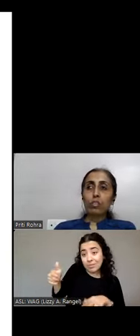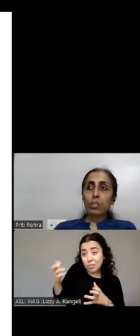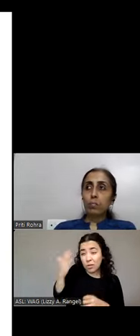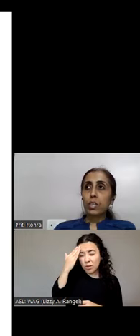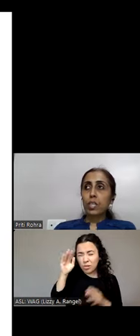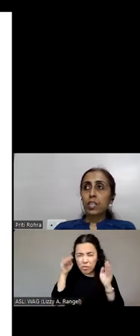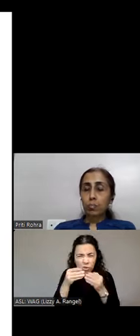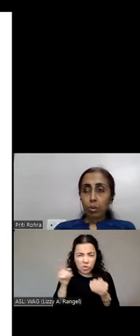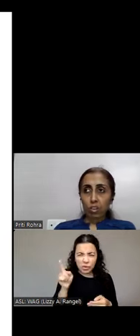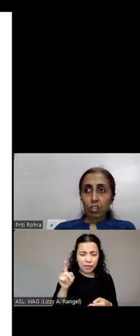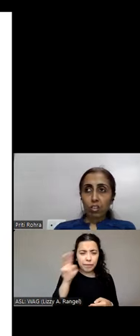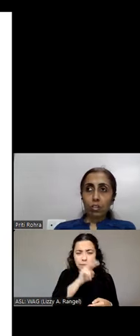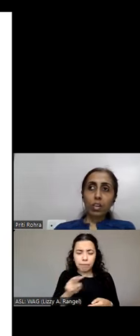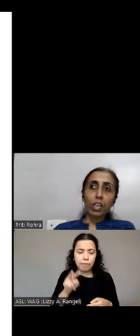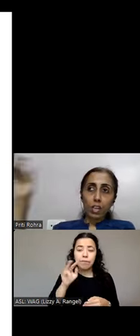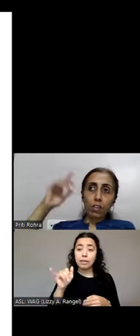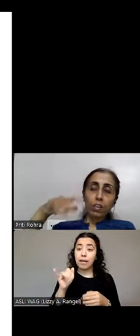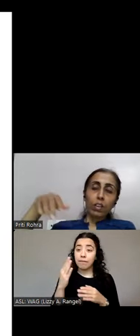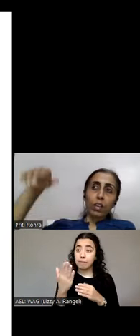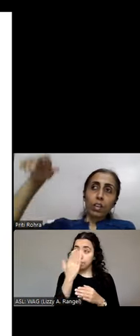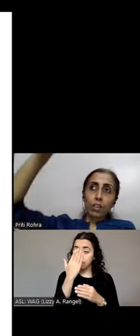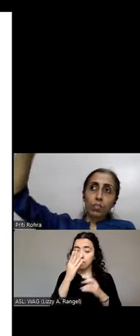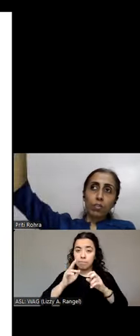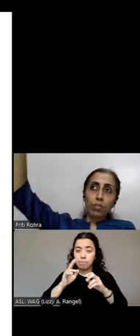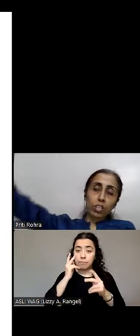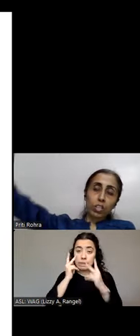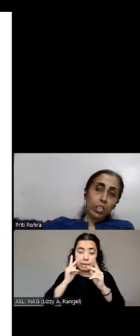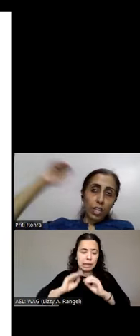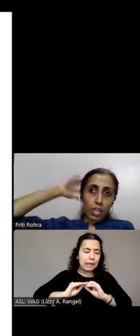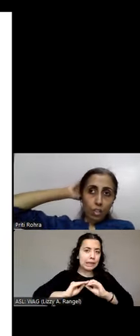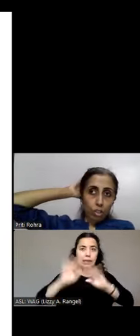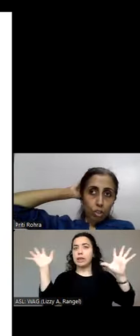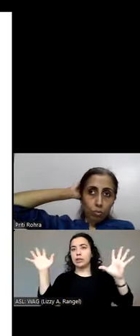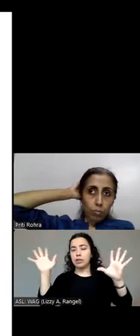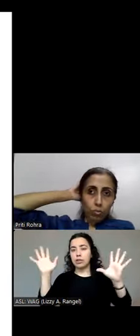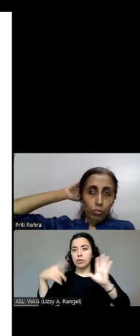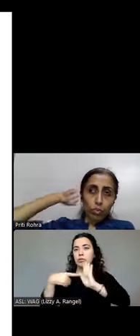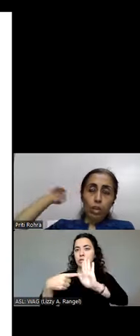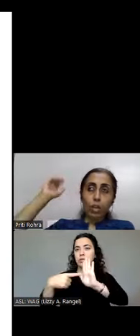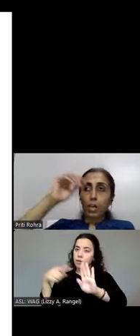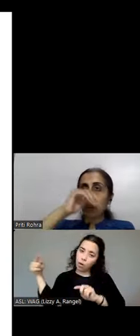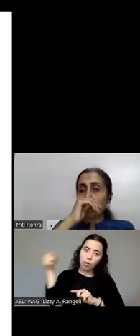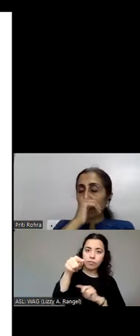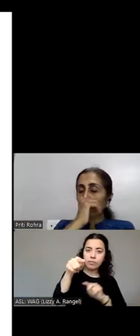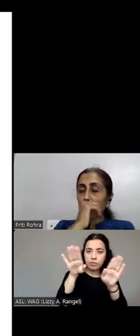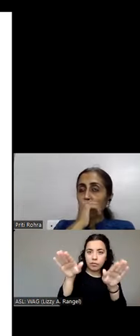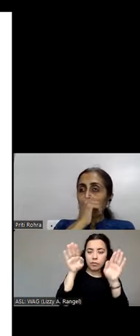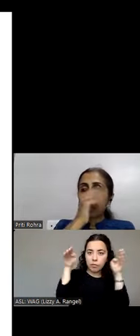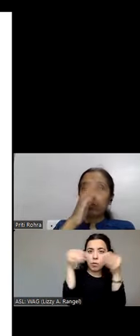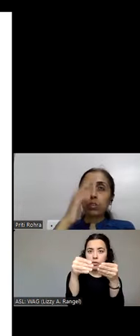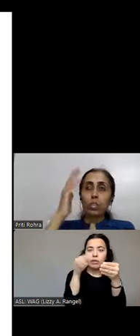visibility is important. A clear focus indicator should be moved, you know, visible when users move